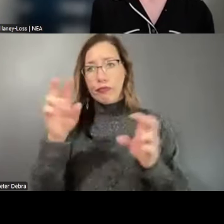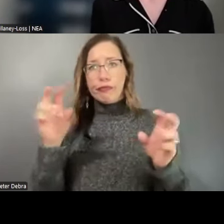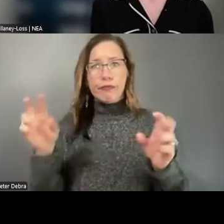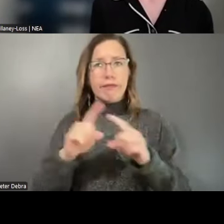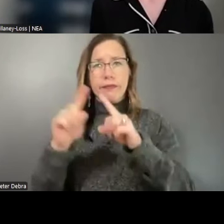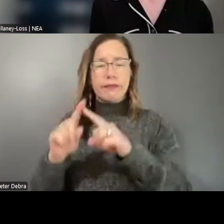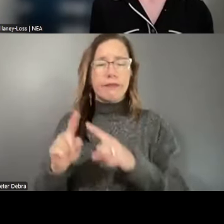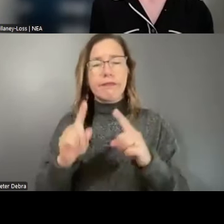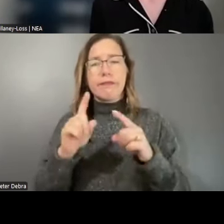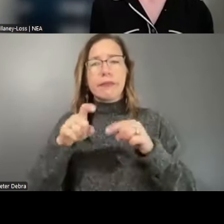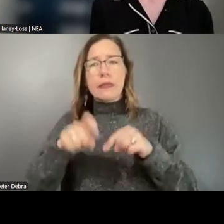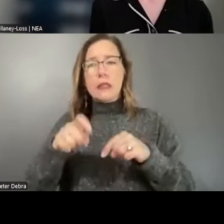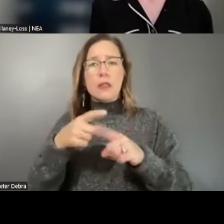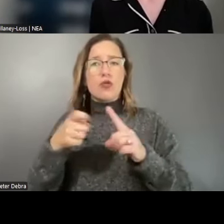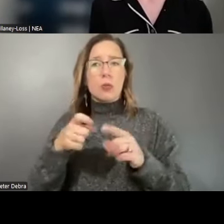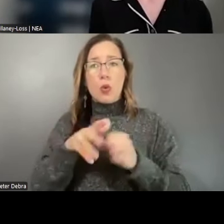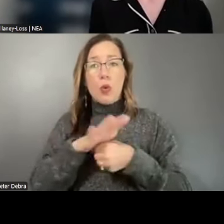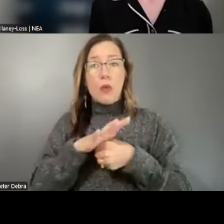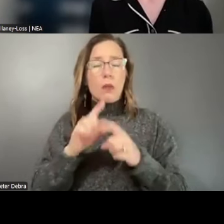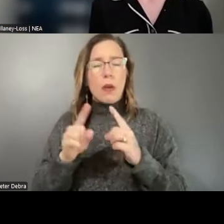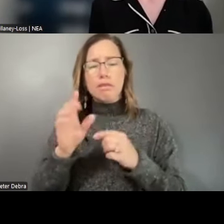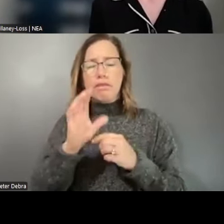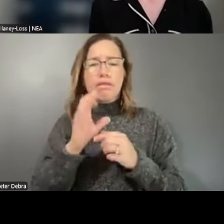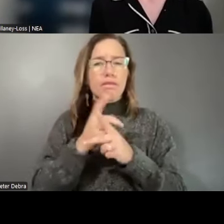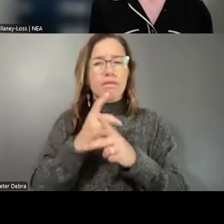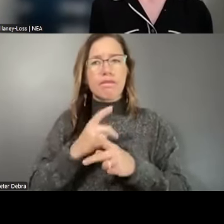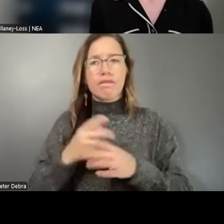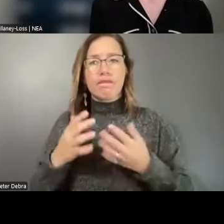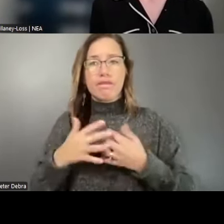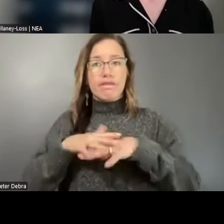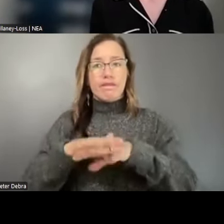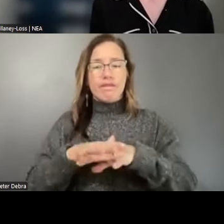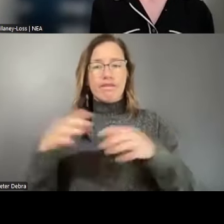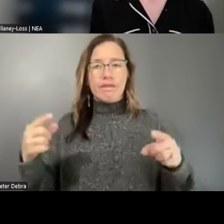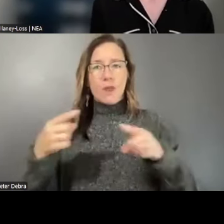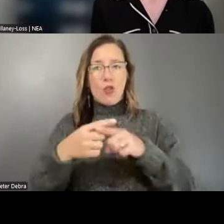needs coming out of COVID, but finding a way to integrate cross-sector practice and bringing the